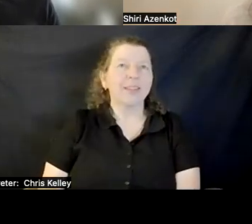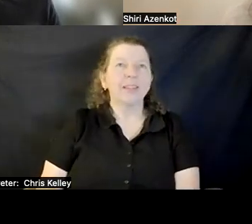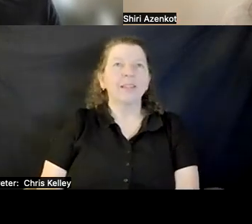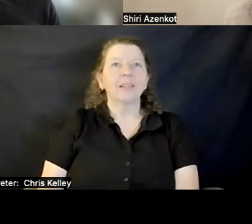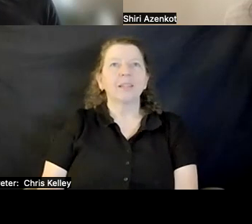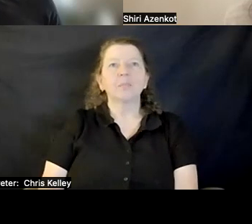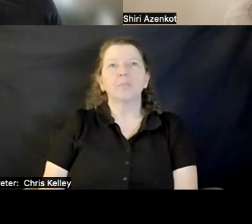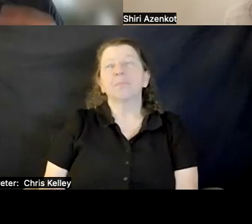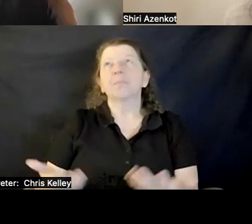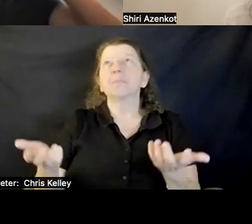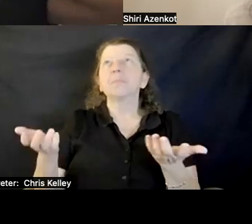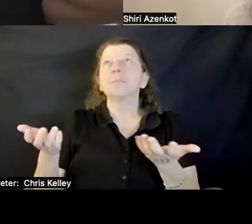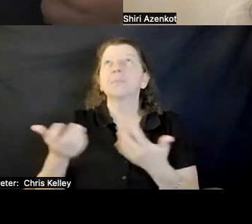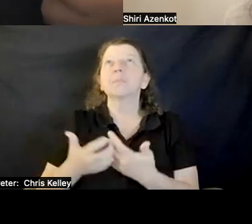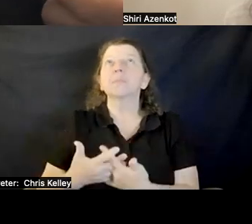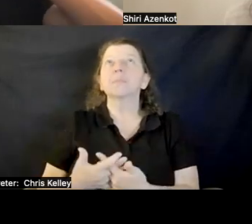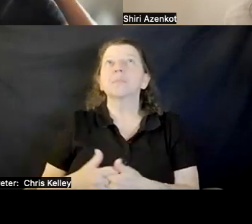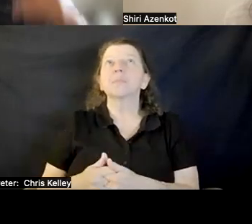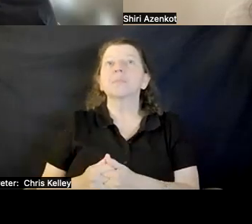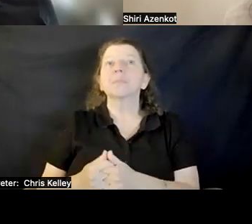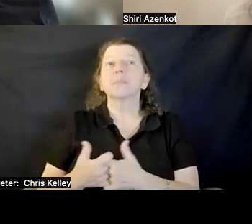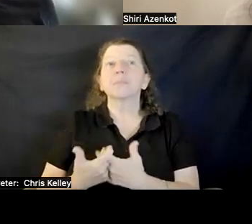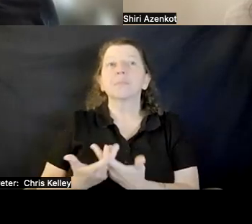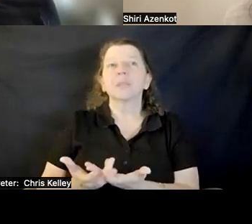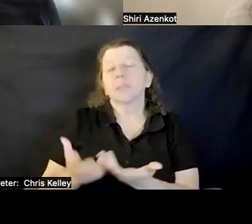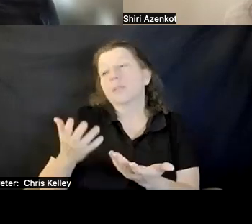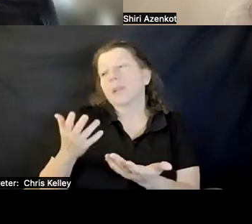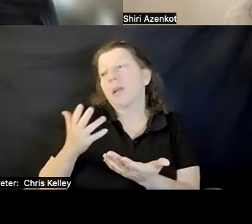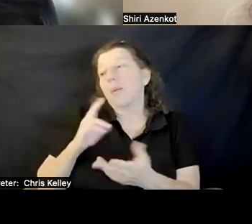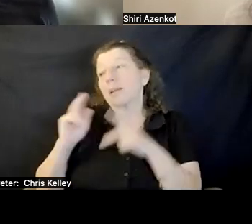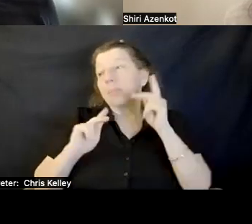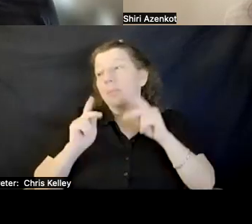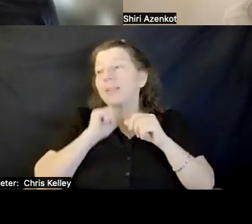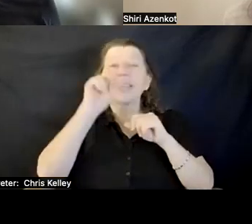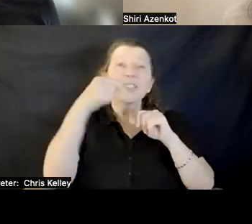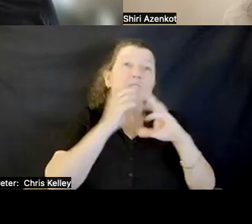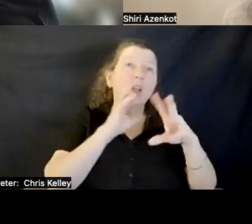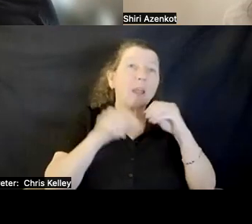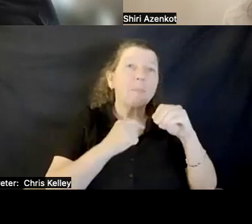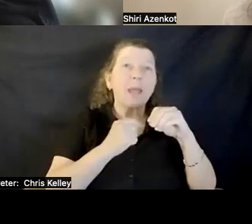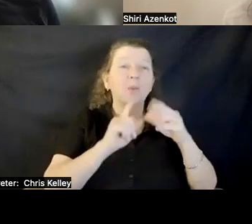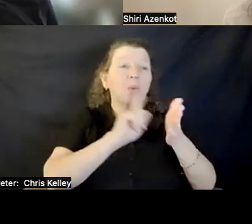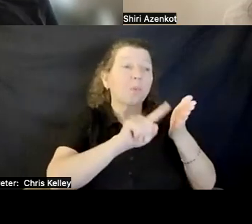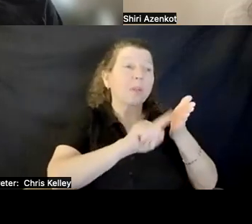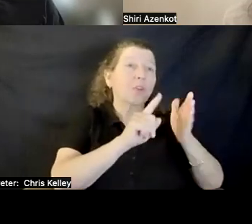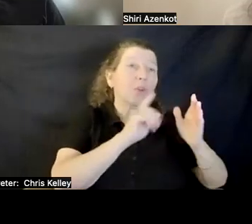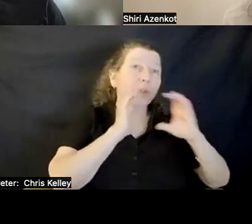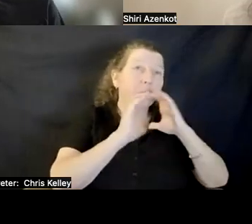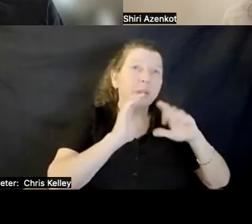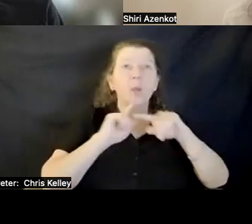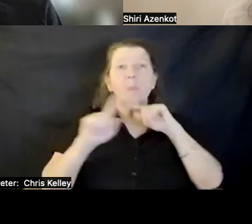in a way people use Twitter not only for research communication but also to inform themselves or